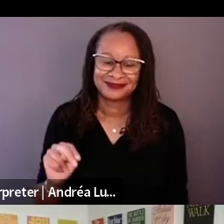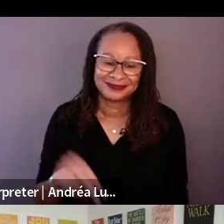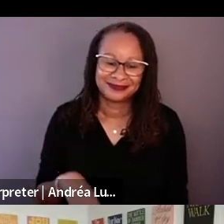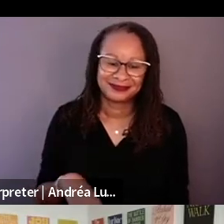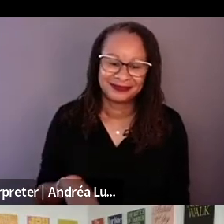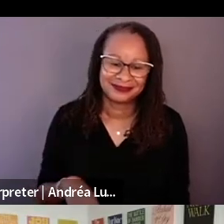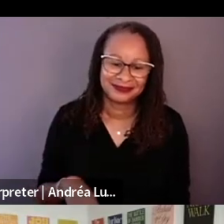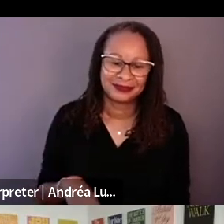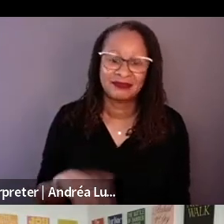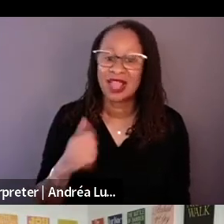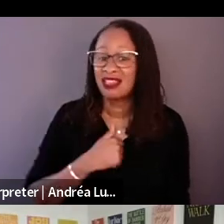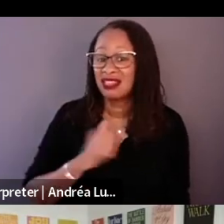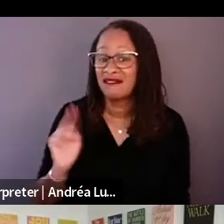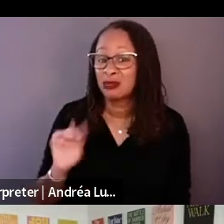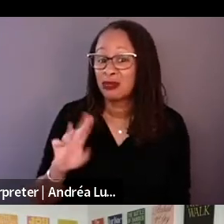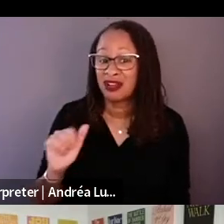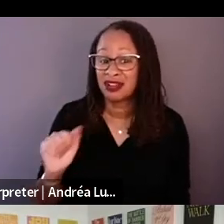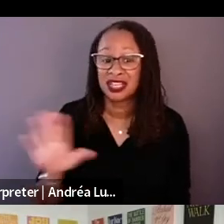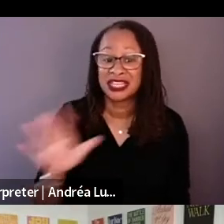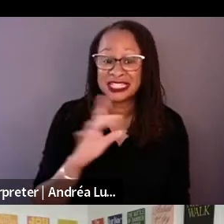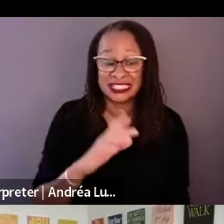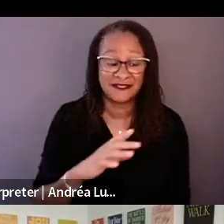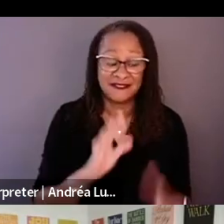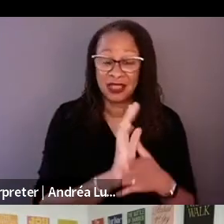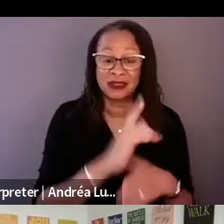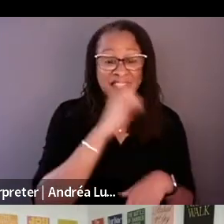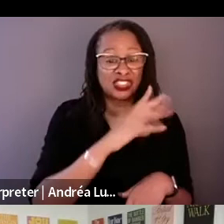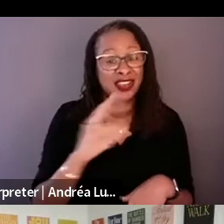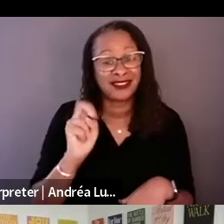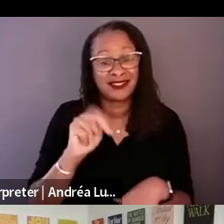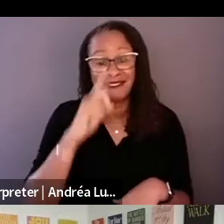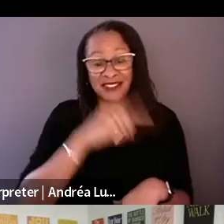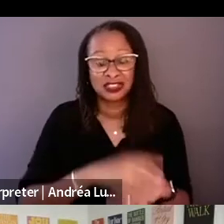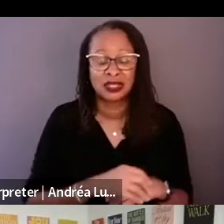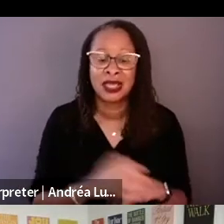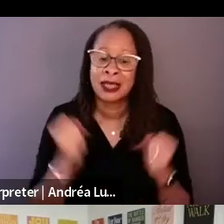I know there are many directors that narrate and many that swear away from it.